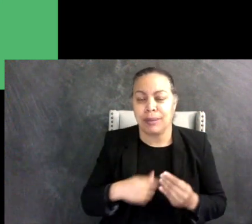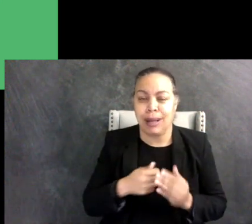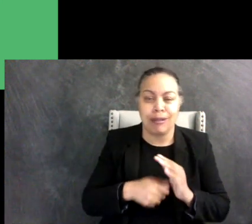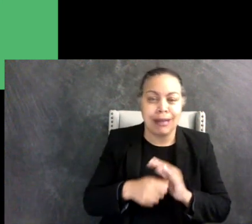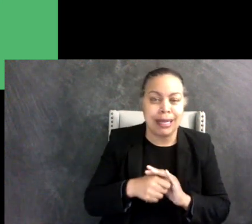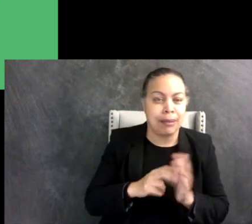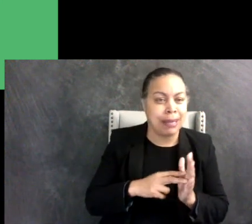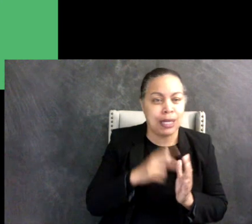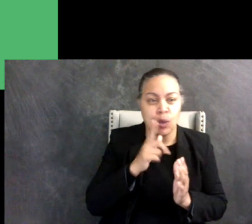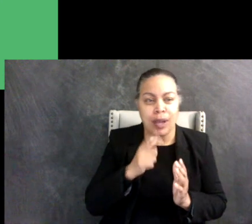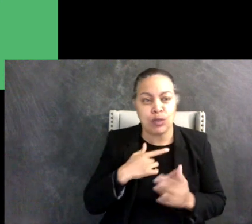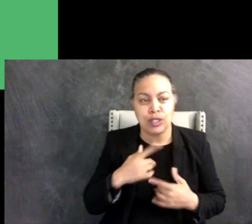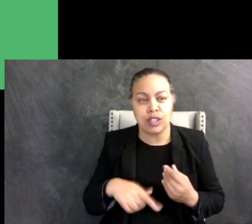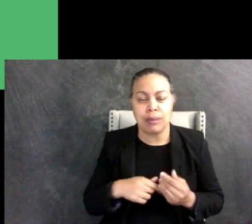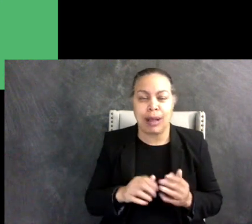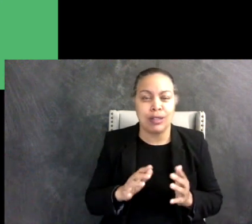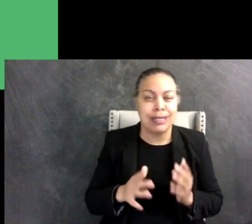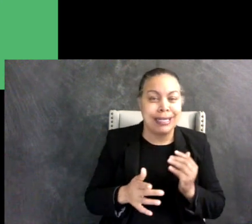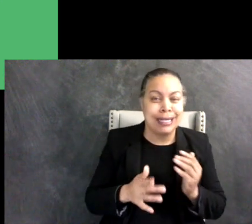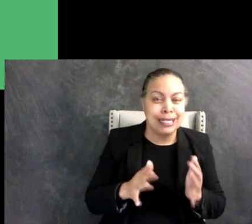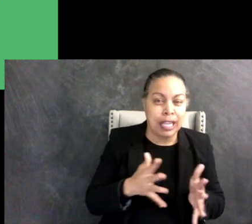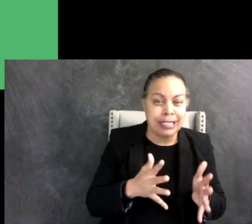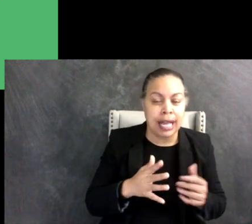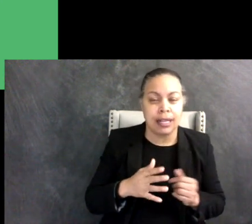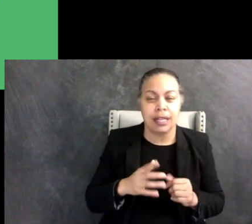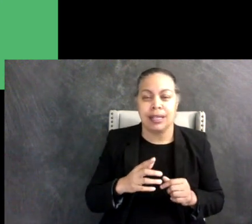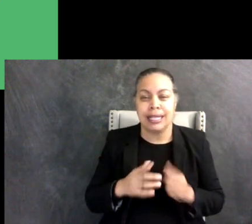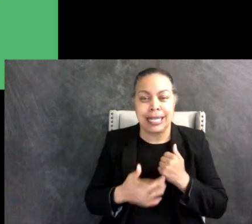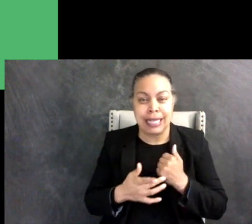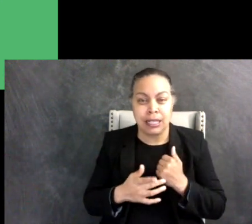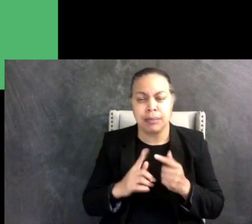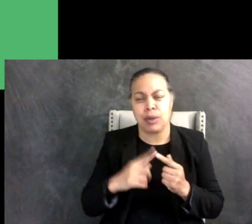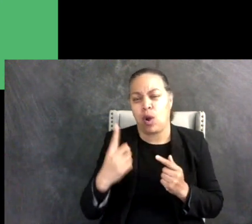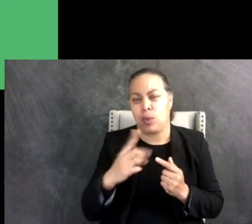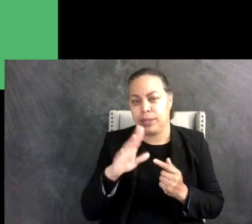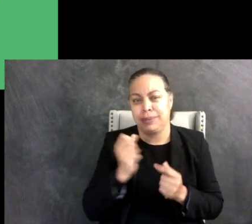and you don't have to be afraid of technology but you should always be safe online. I have friends at